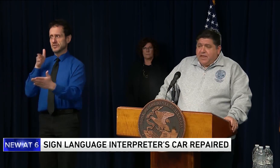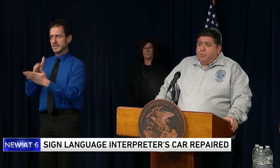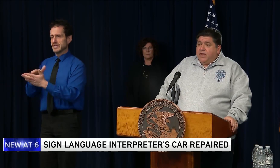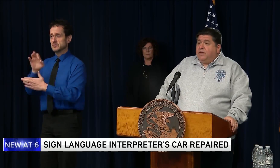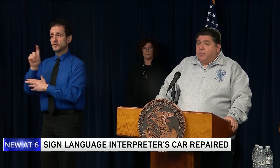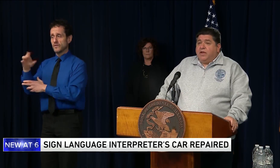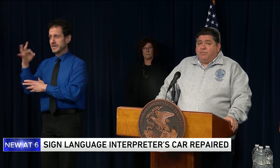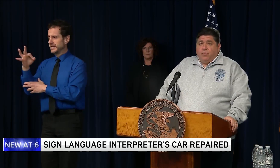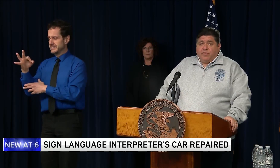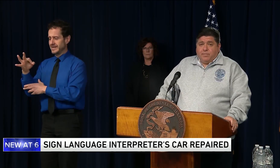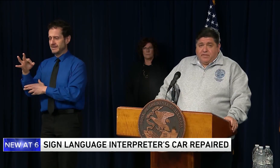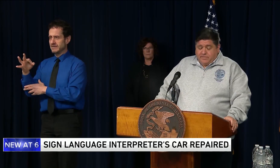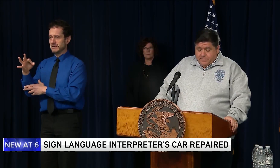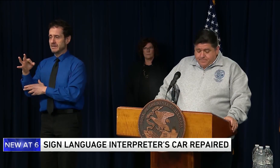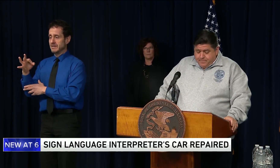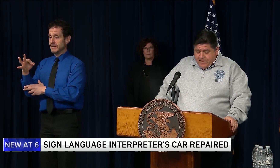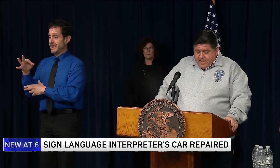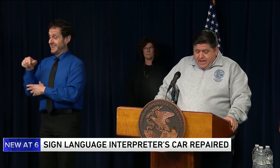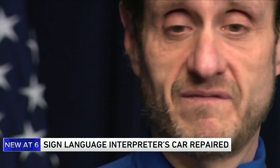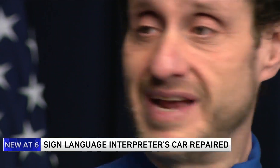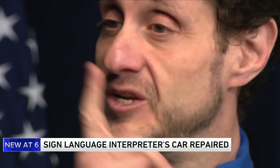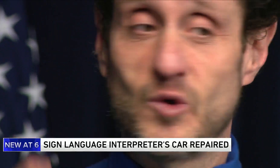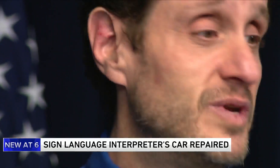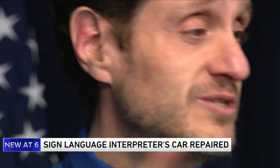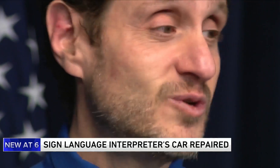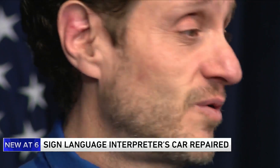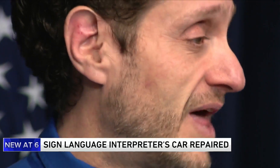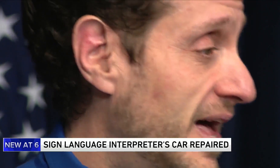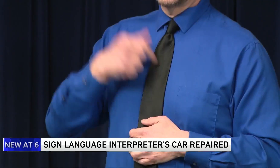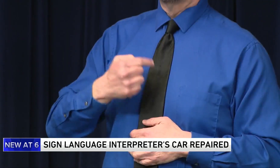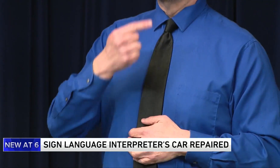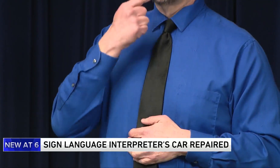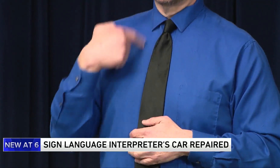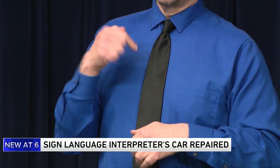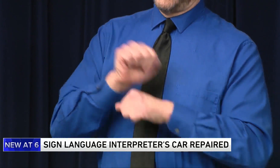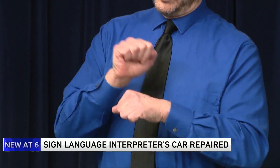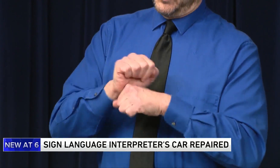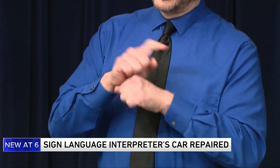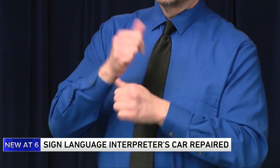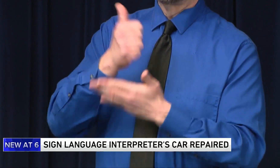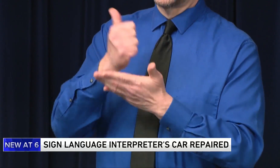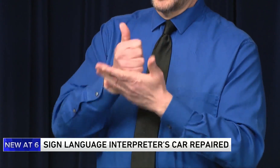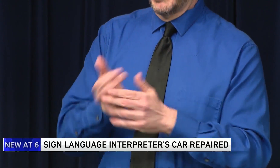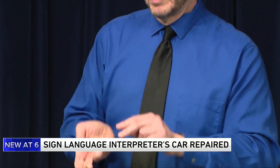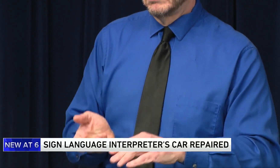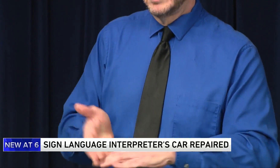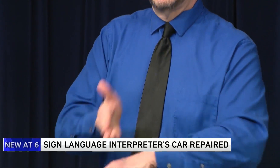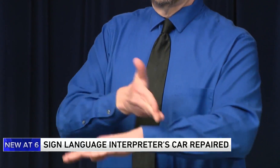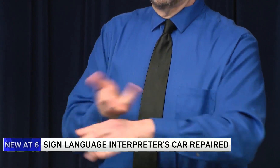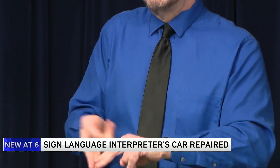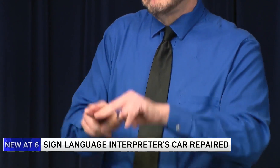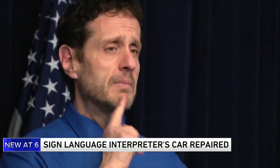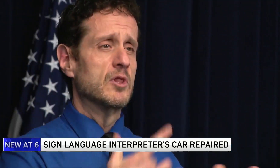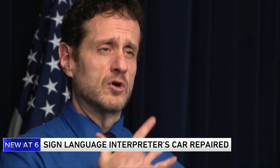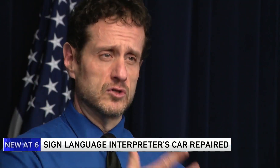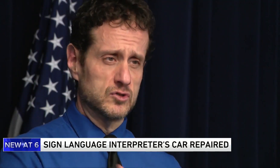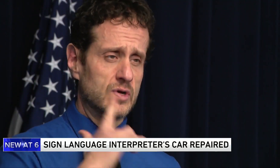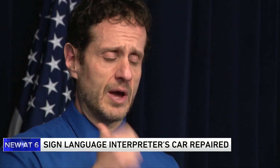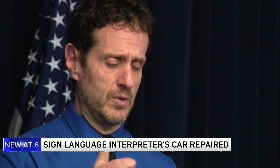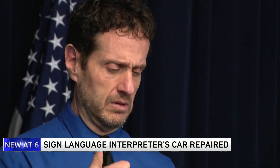ALBERT. HE IS A SIGN LANGUAGE INTERPRETER. AND IF YOU'VE WATCHED ANY OF THE GOVERNOR'S PRESS CONFERENCES. YOU'VE PROBABLY SEEN HIM WORKING. HE ALSO RESPONSE TO EMERGENCIES AND INTERPRETS FOR PEOPLE'S